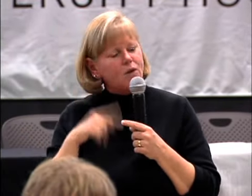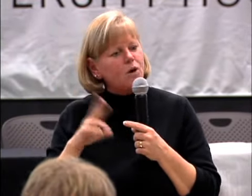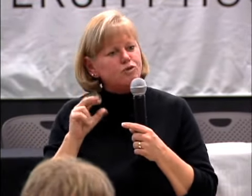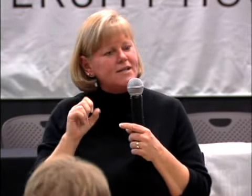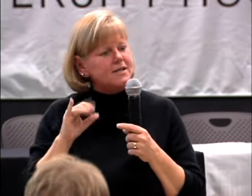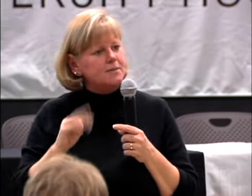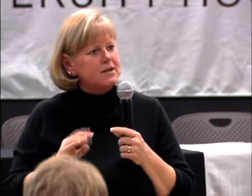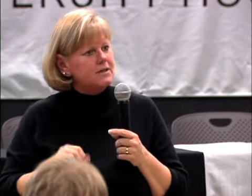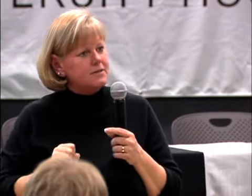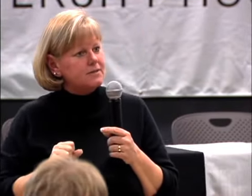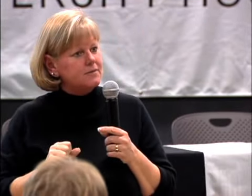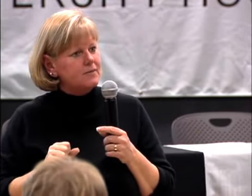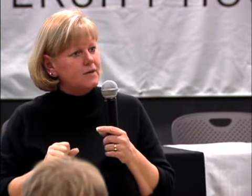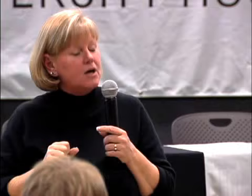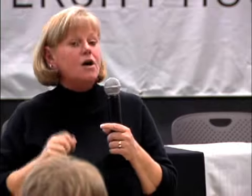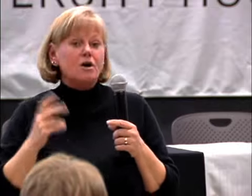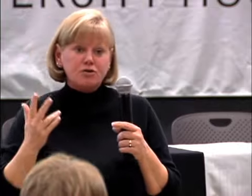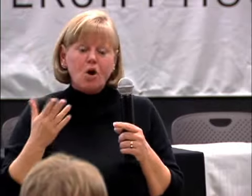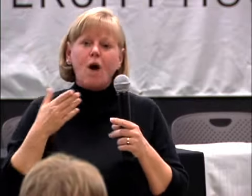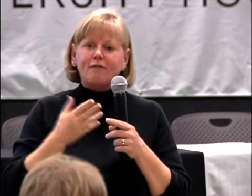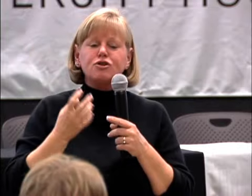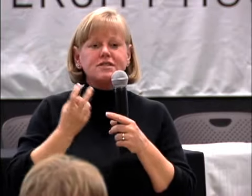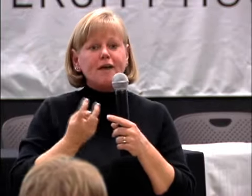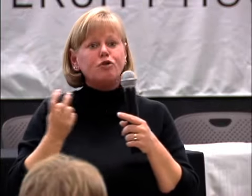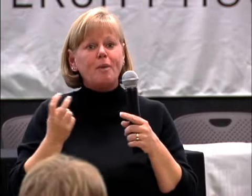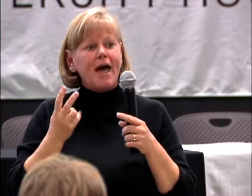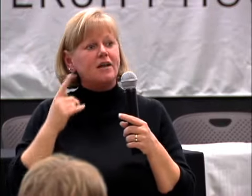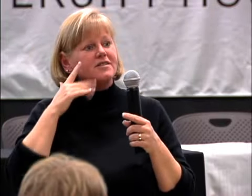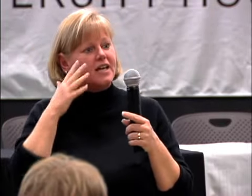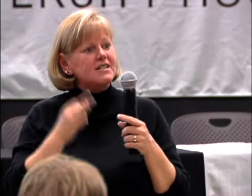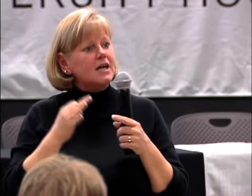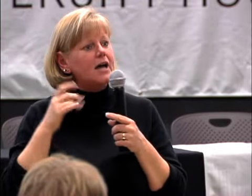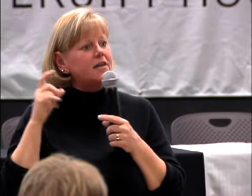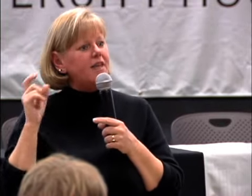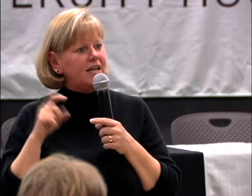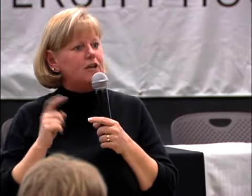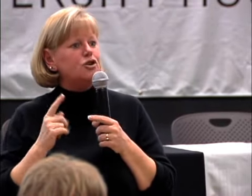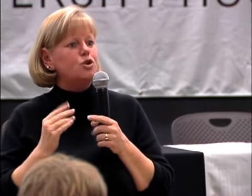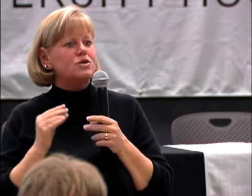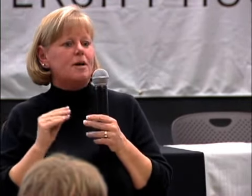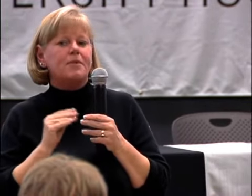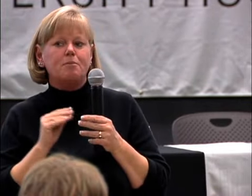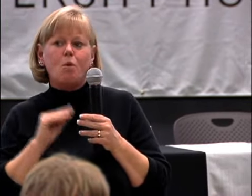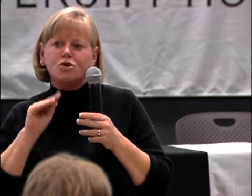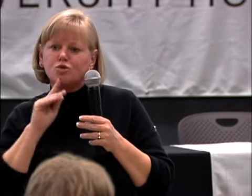RACISM IS, SO AFTER SEVERAL PANELS, THEY DECIDED TO DO SOMETHING MORE